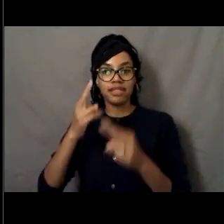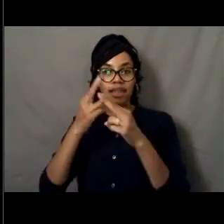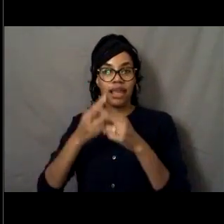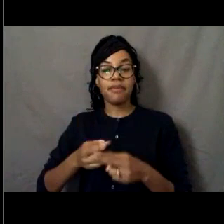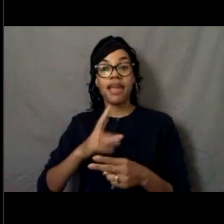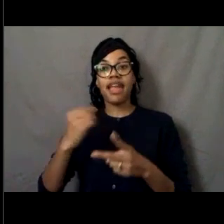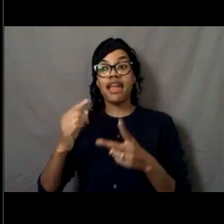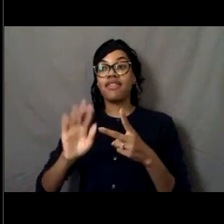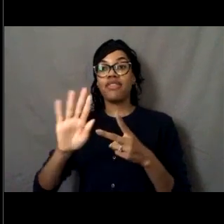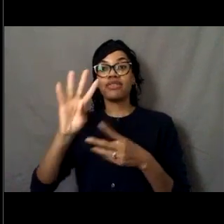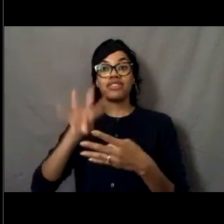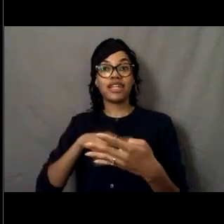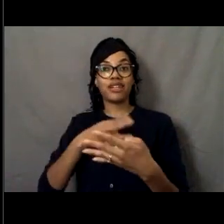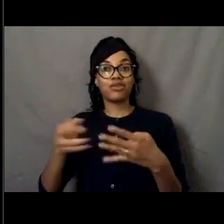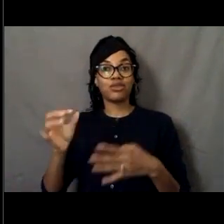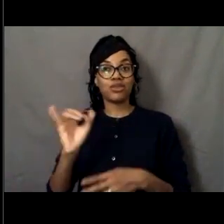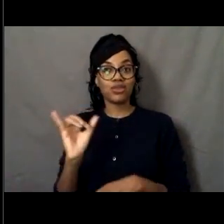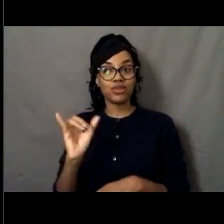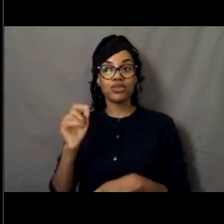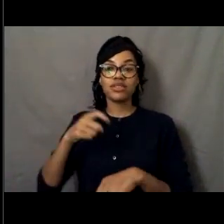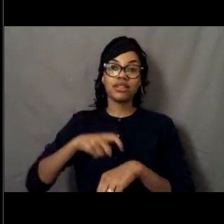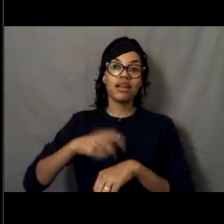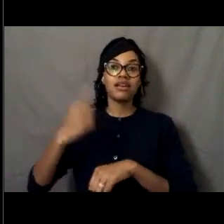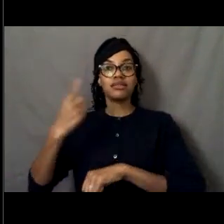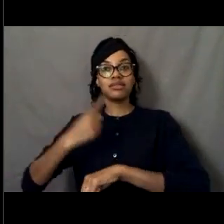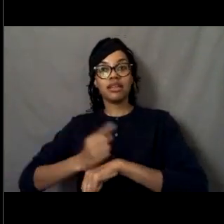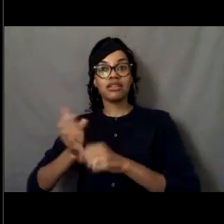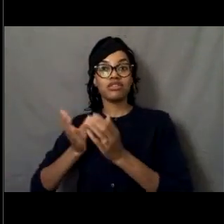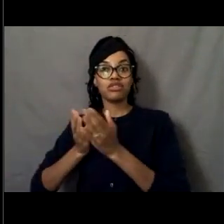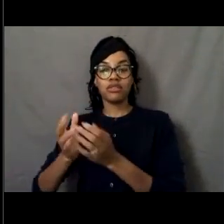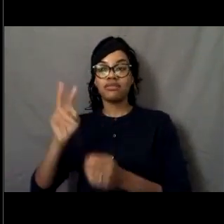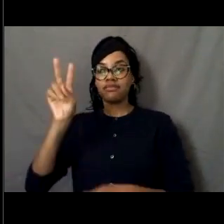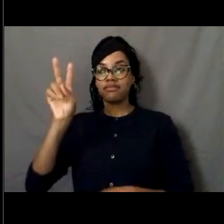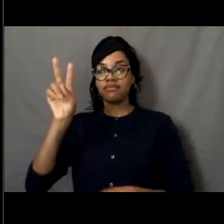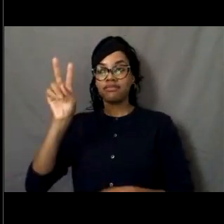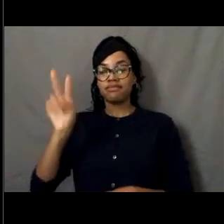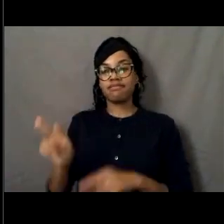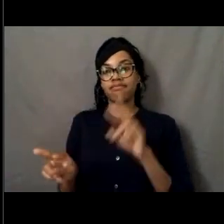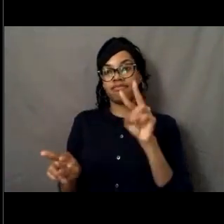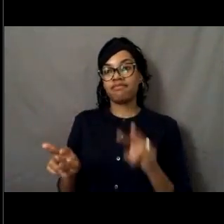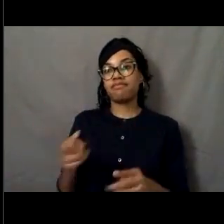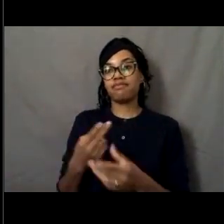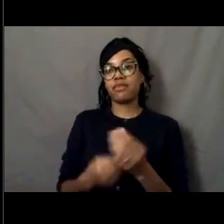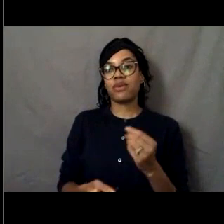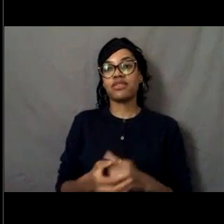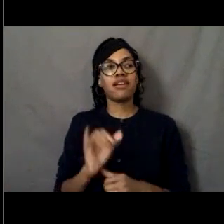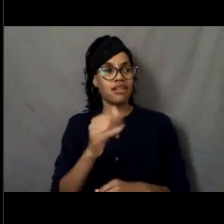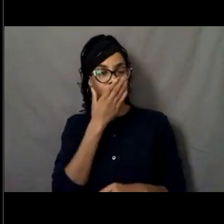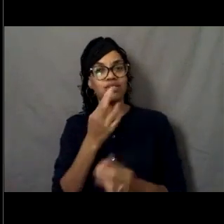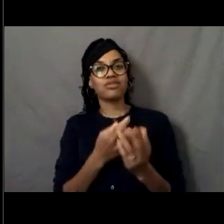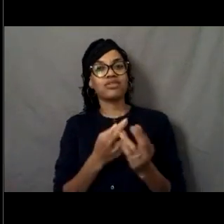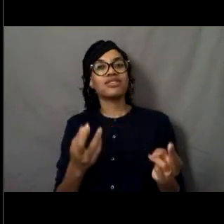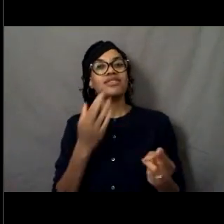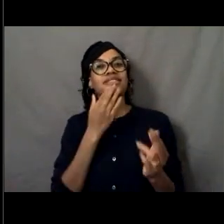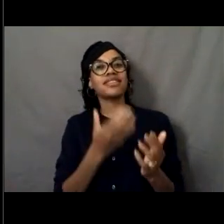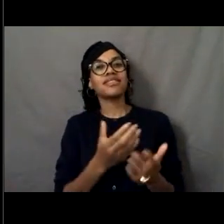So that might give you some information about that. I think you're right. Yeah. That's a great resource. Thank you.